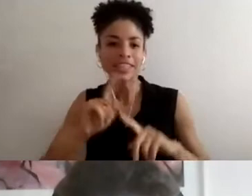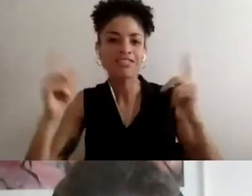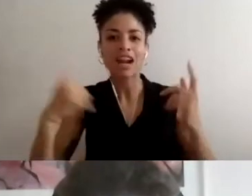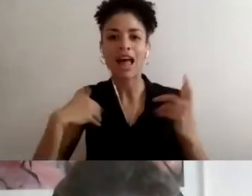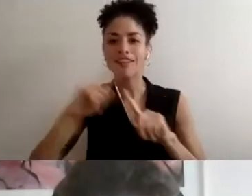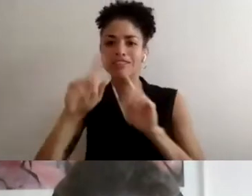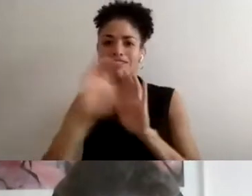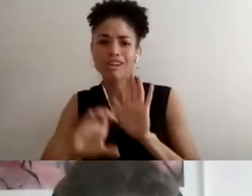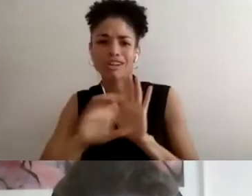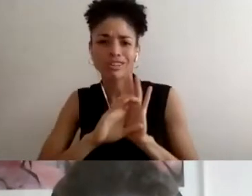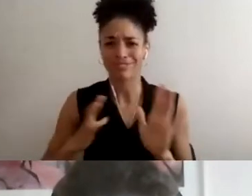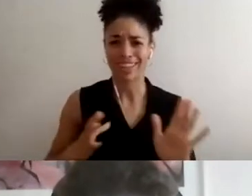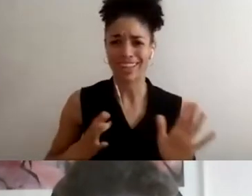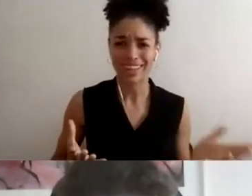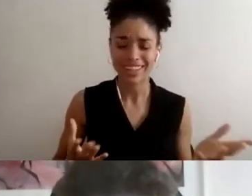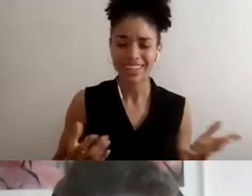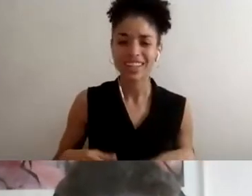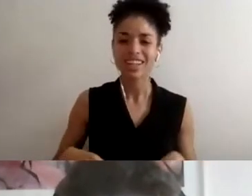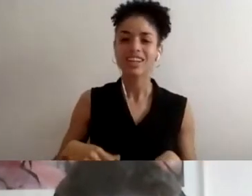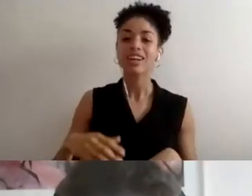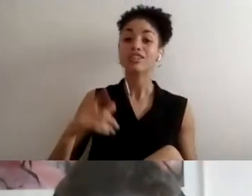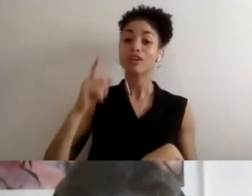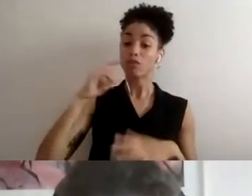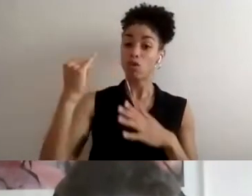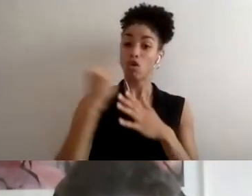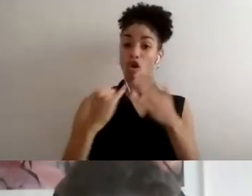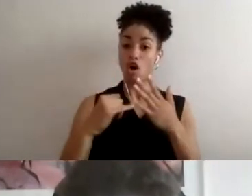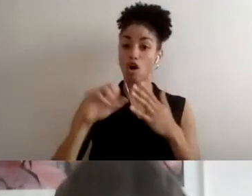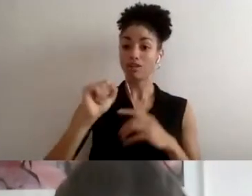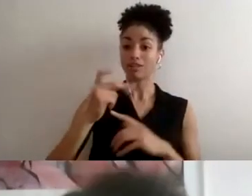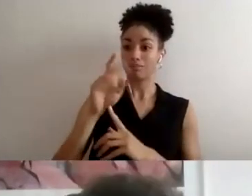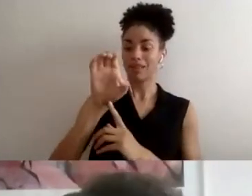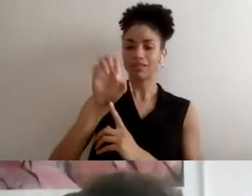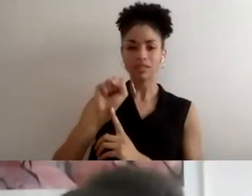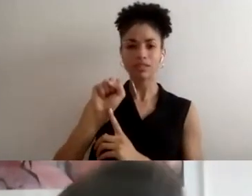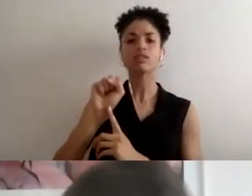particularly when we're thinking about art spaces being aware of those subtle